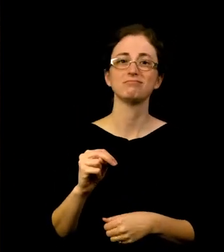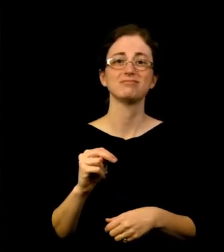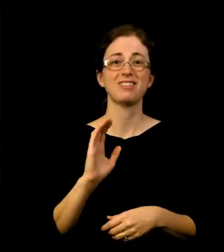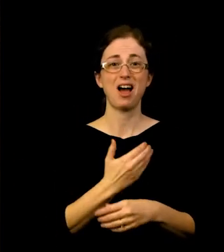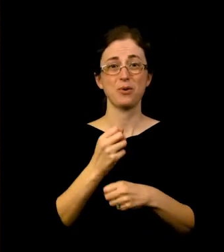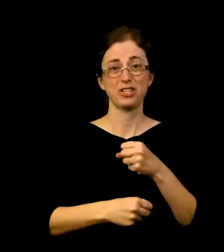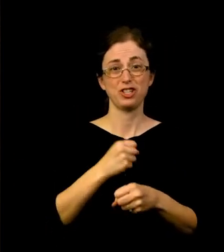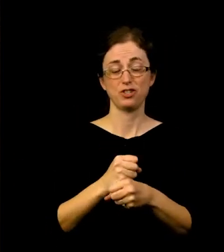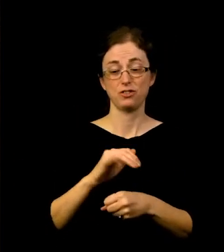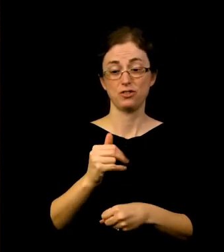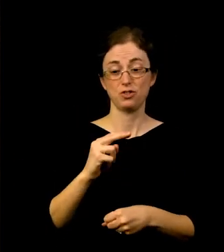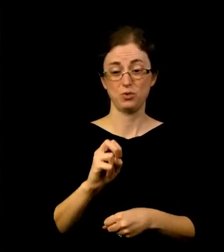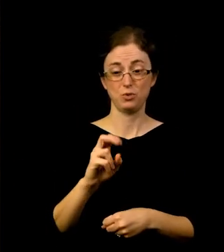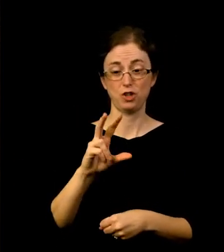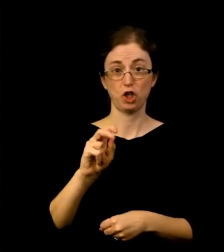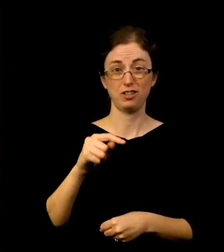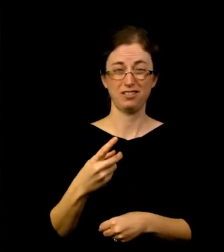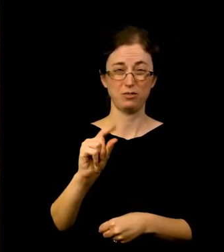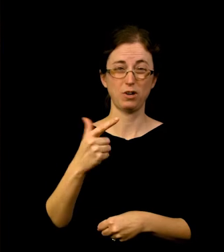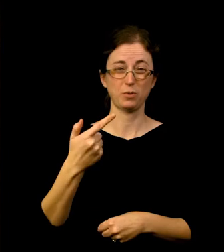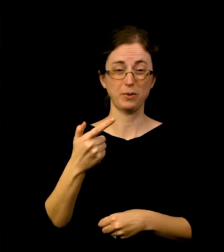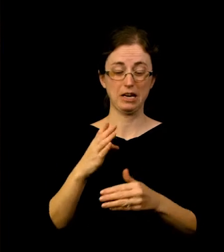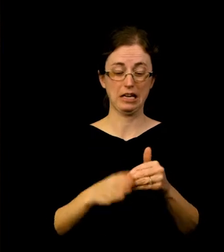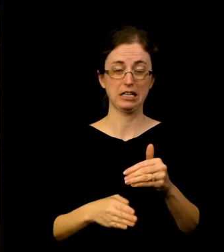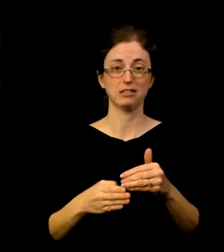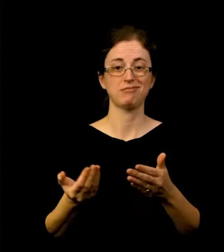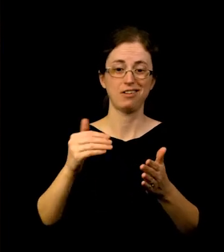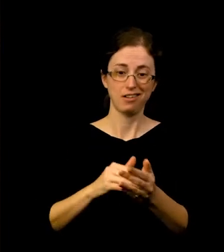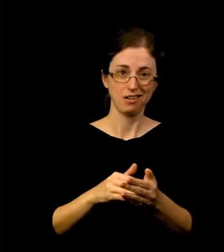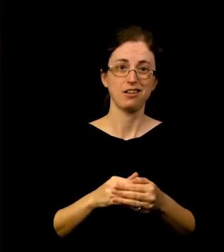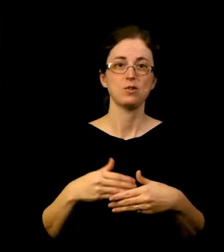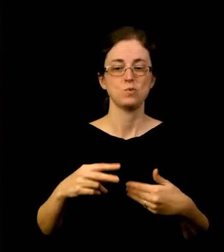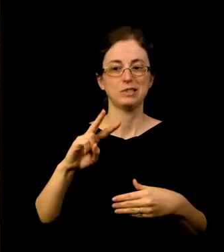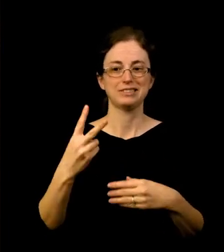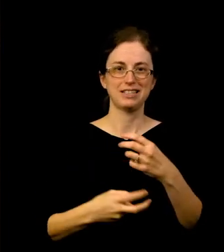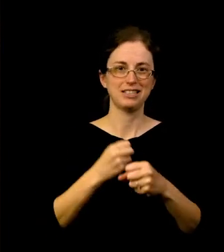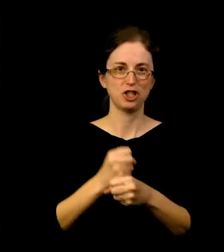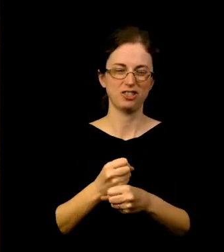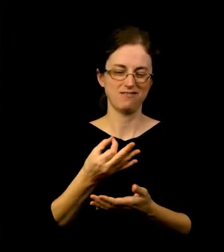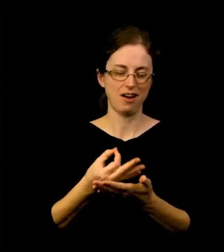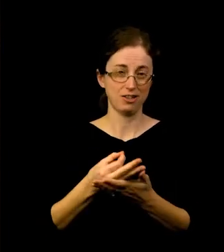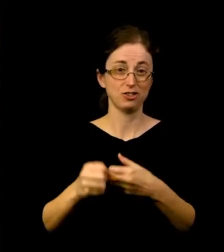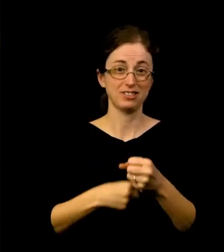dominated by the global pandemic, for the second year in a row. After reopening in July 2020